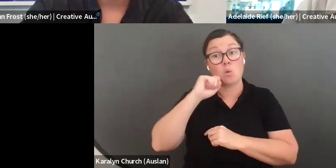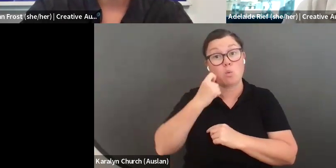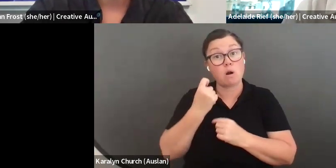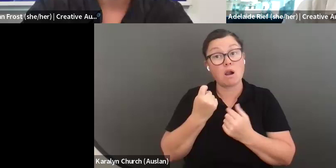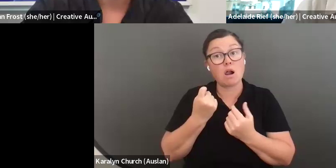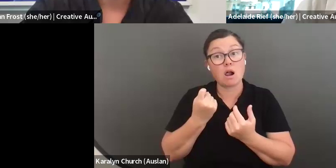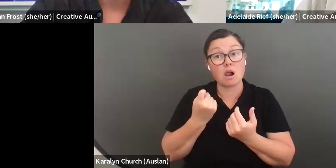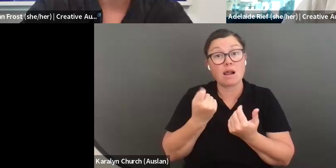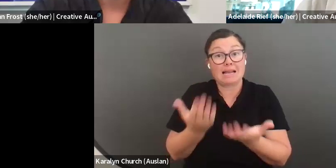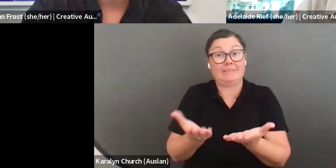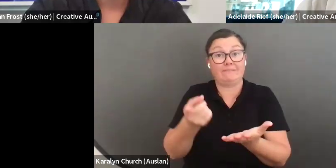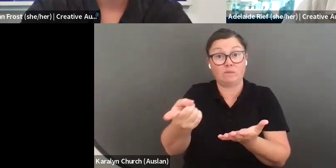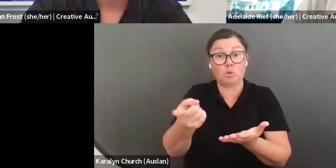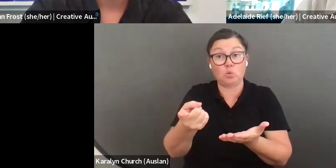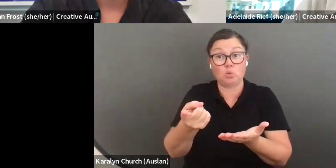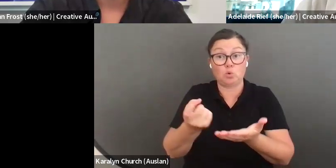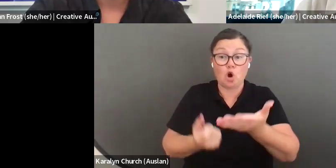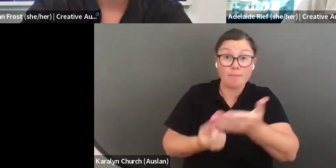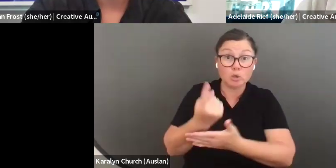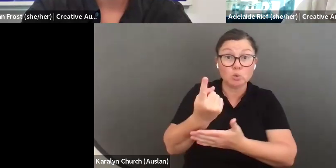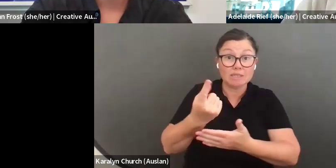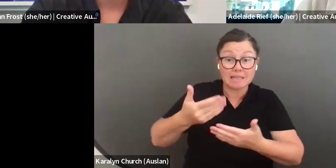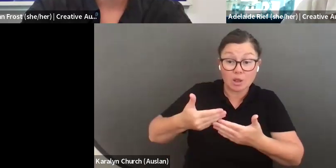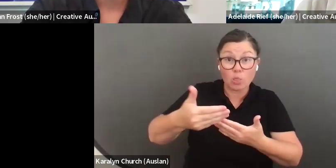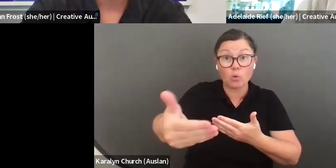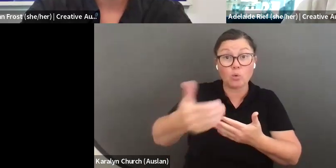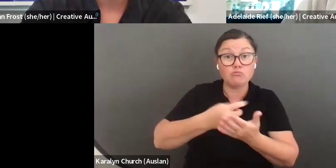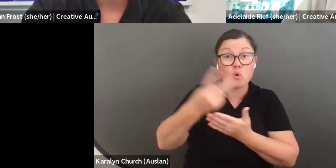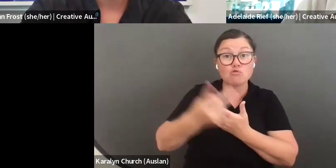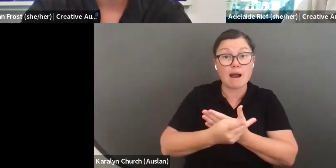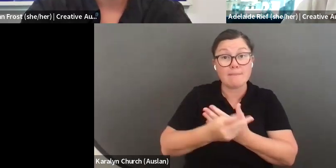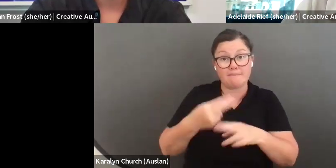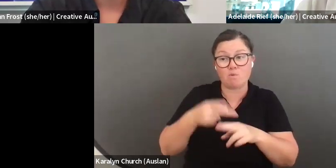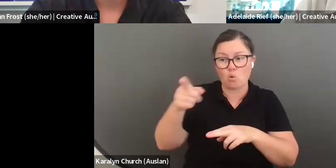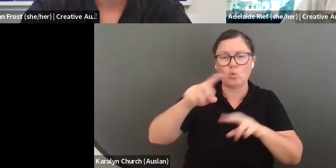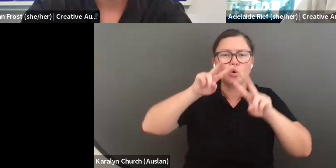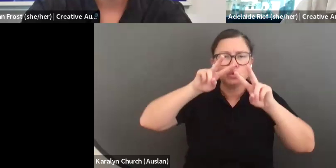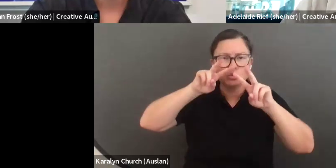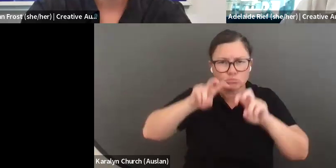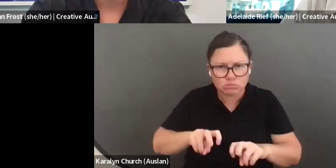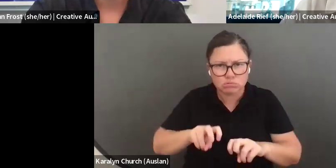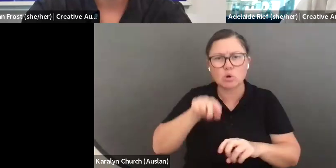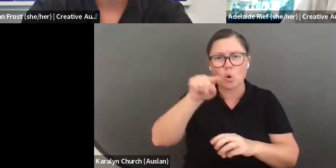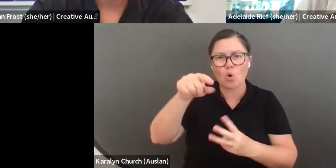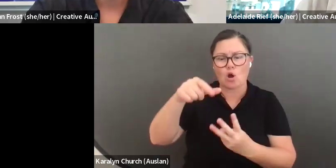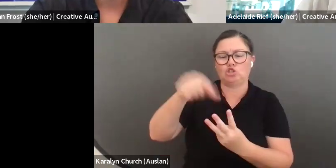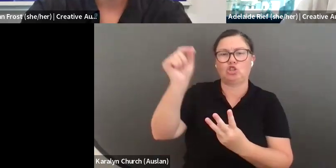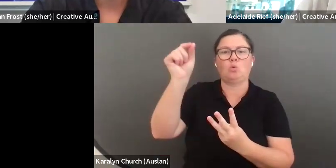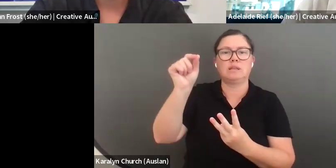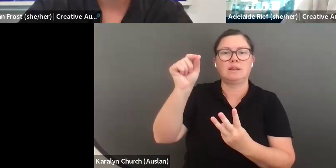contemporary leadership in arts and culture. But we will offer you opportunities at various times in the program to explore